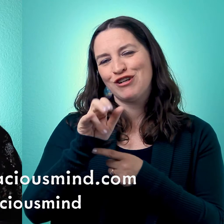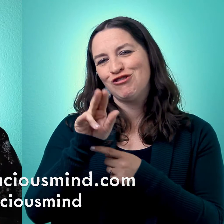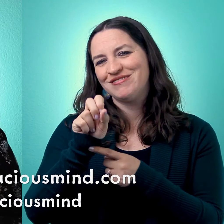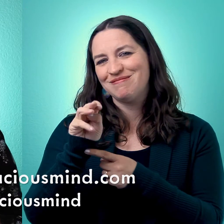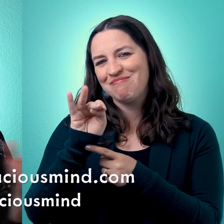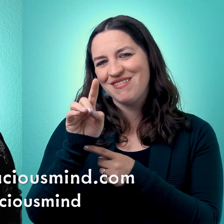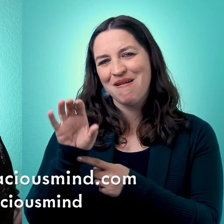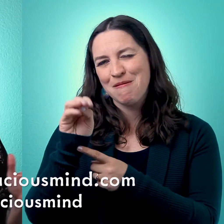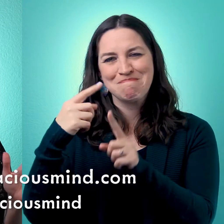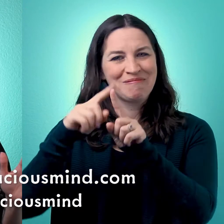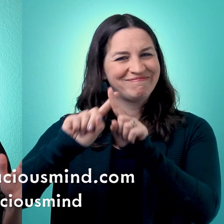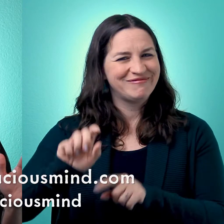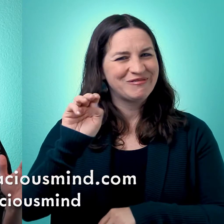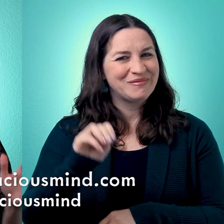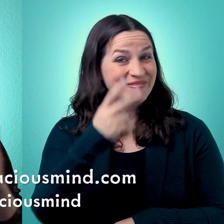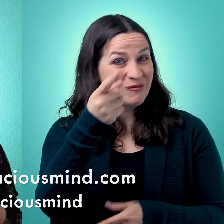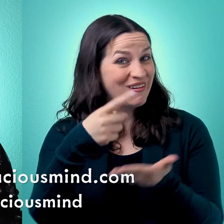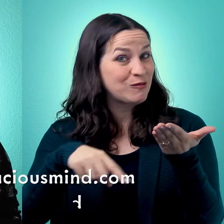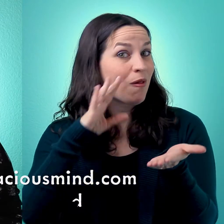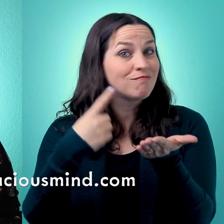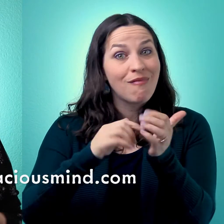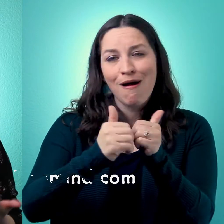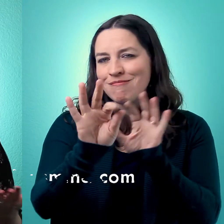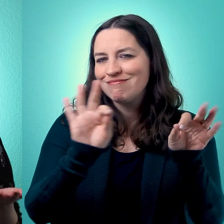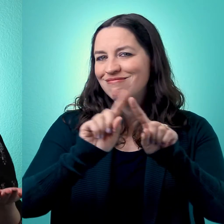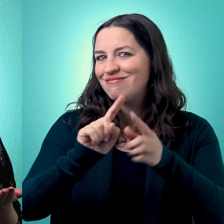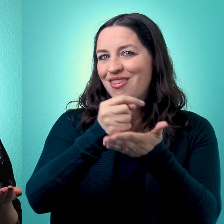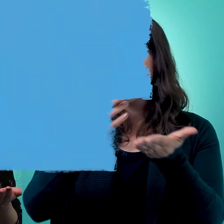and all over social media platforms. We'll see you next week for "How to Find a Therapist."